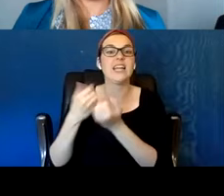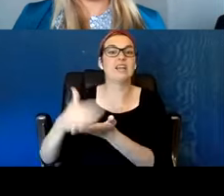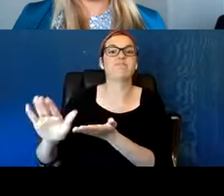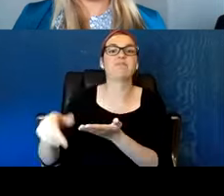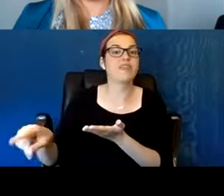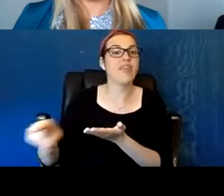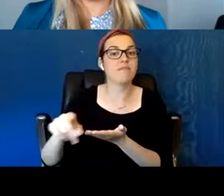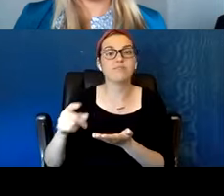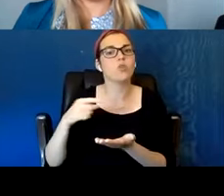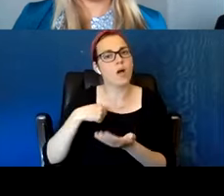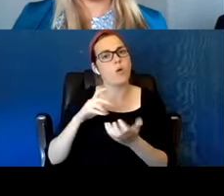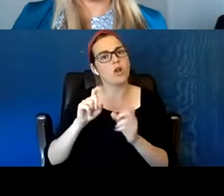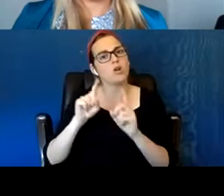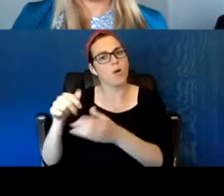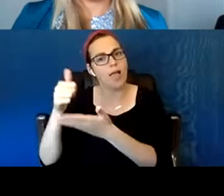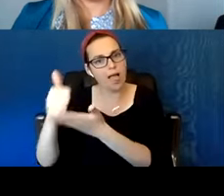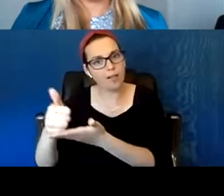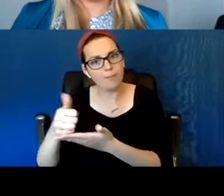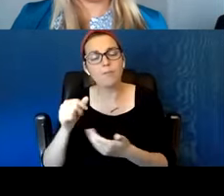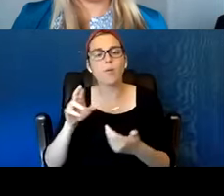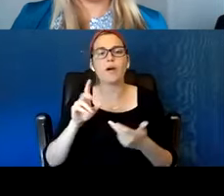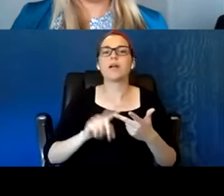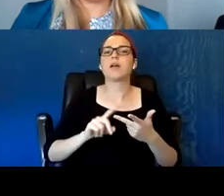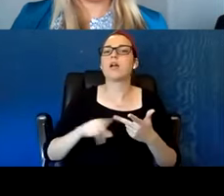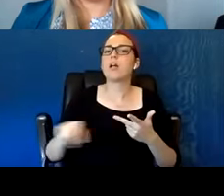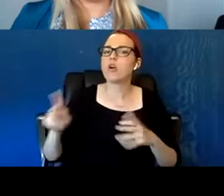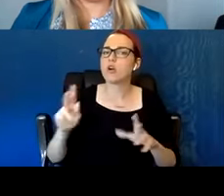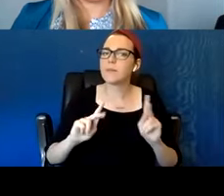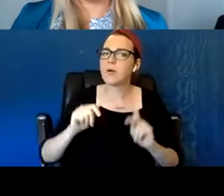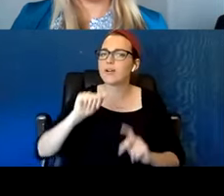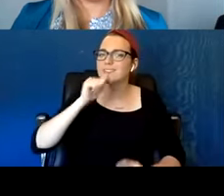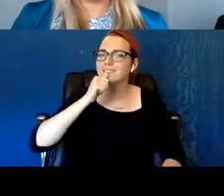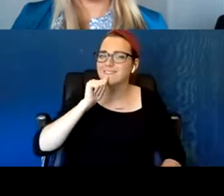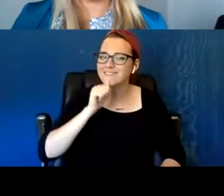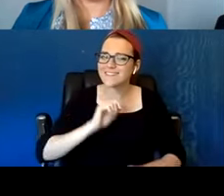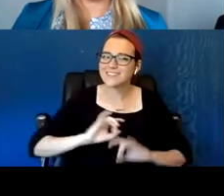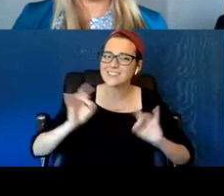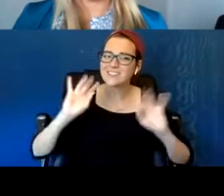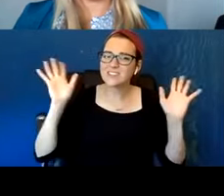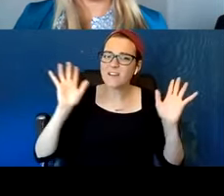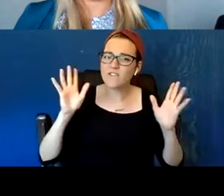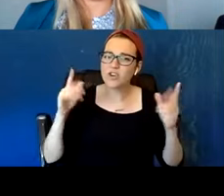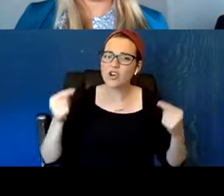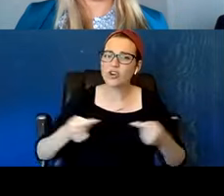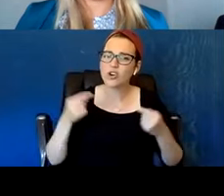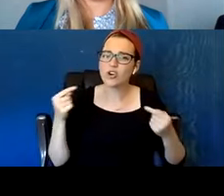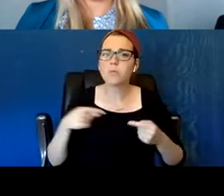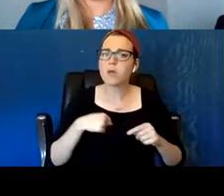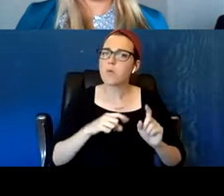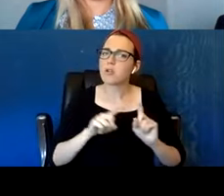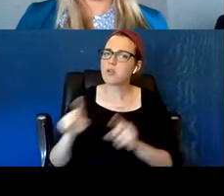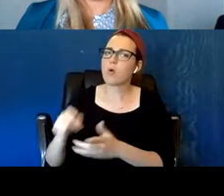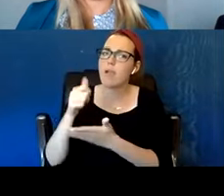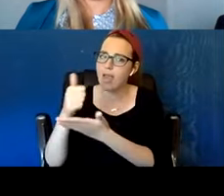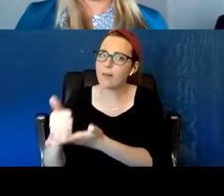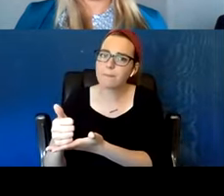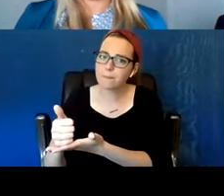and my job is to relieve their suffering. And I think that it's kind of a triangle and we can figure out which one we're most inclined to.